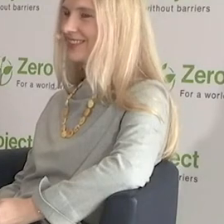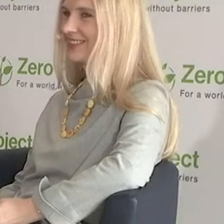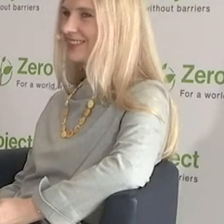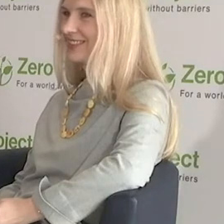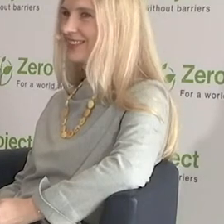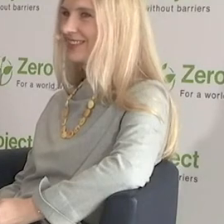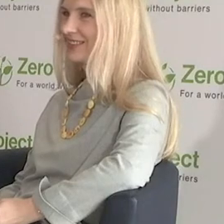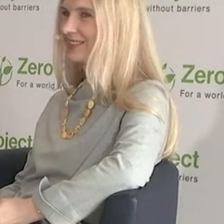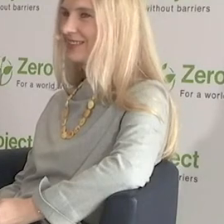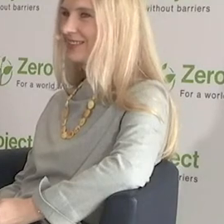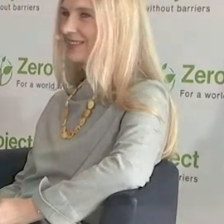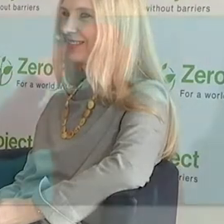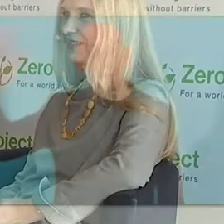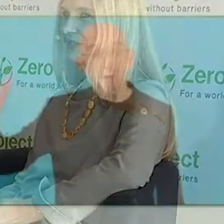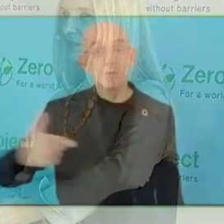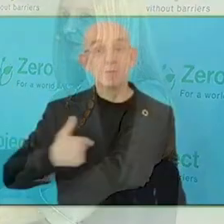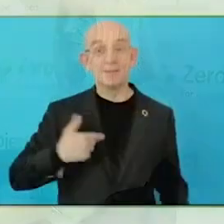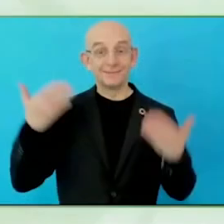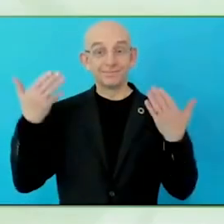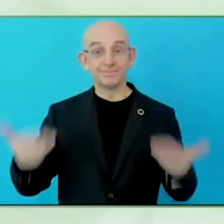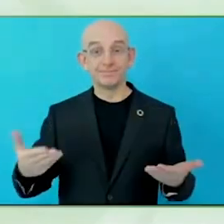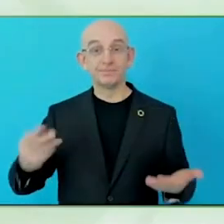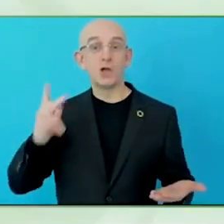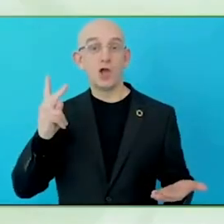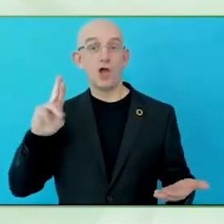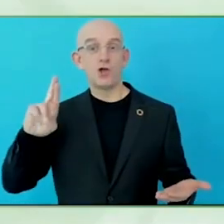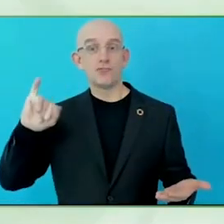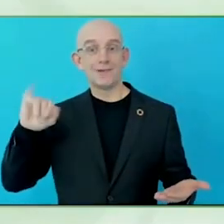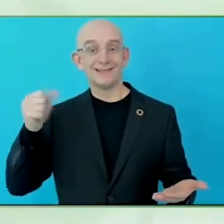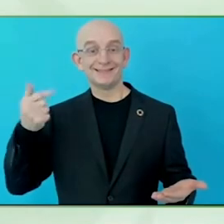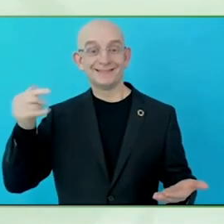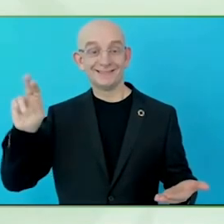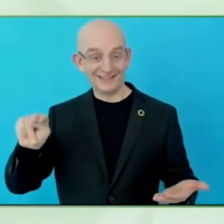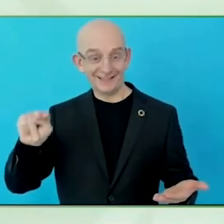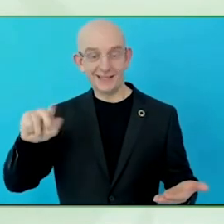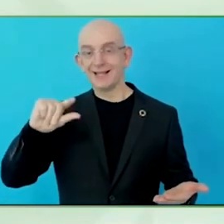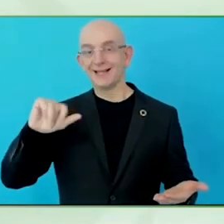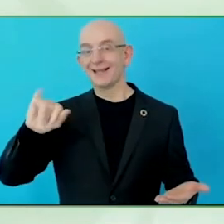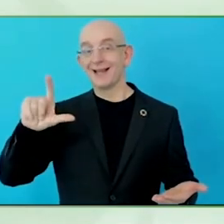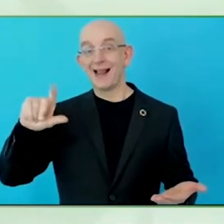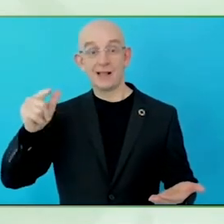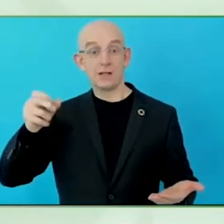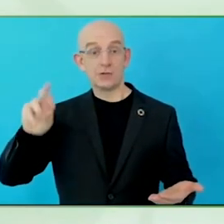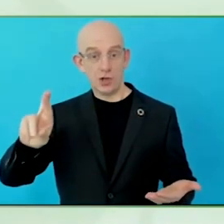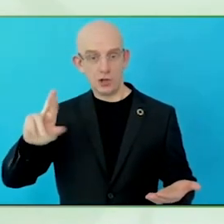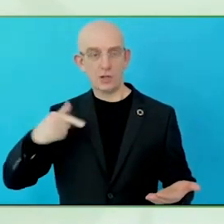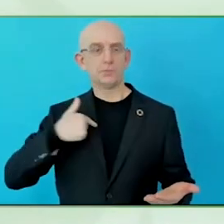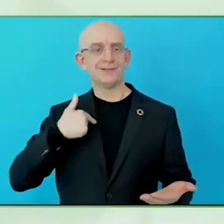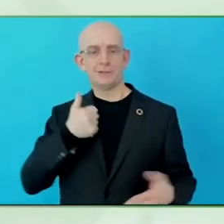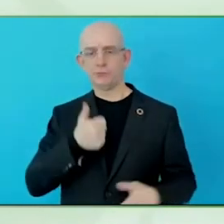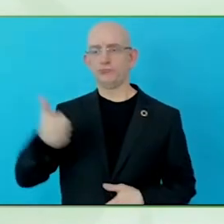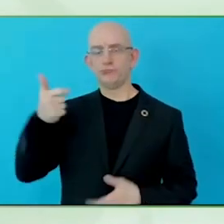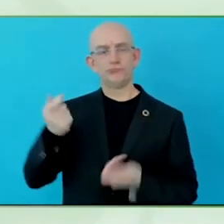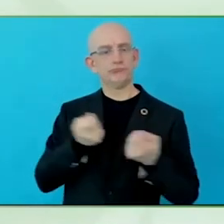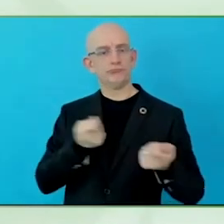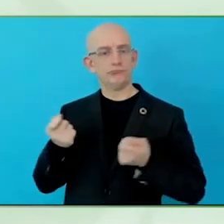which is at the Walter Cronkite School of Journalism and mass communication at Arizona State University in Phoenix, Arizona.